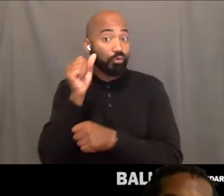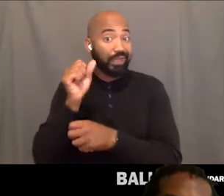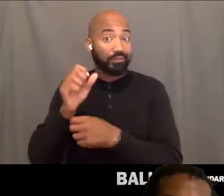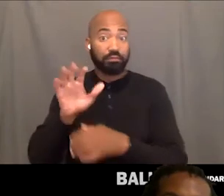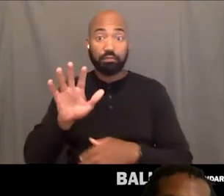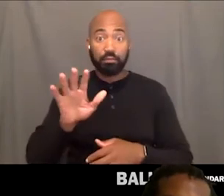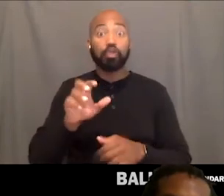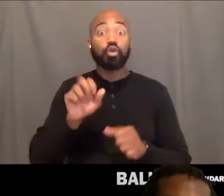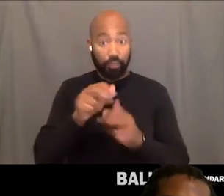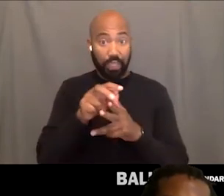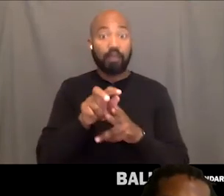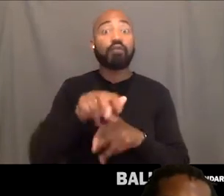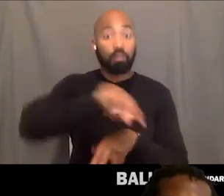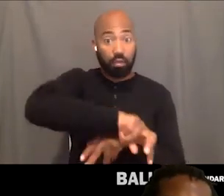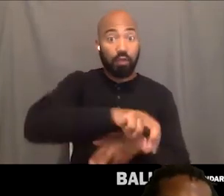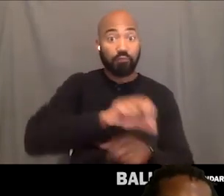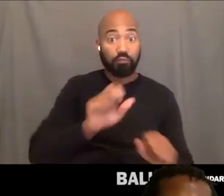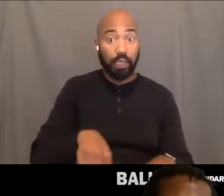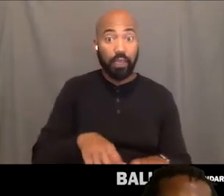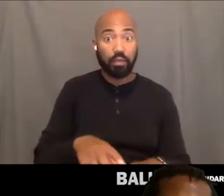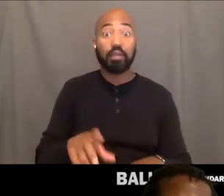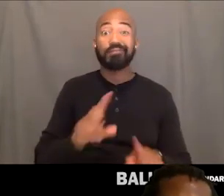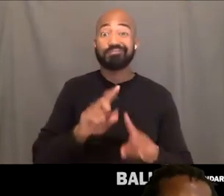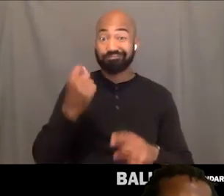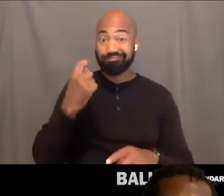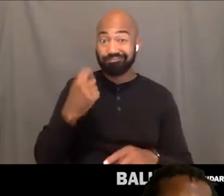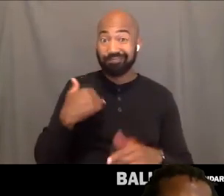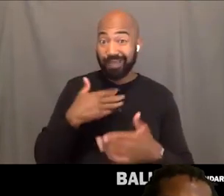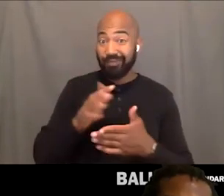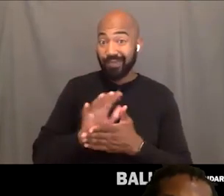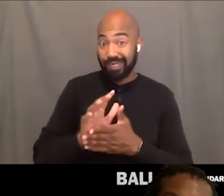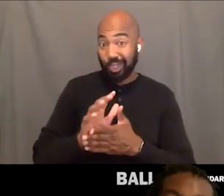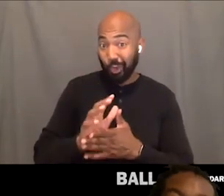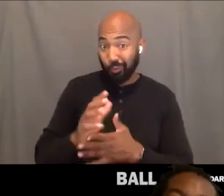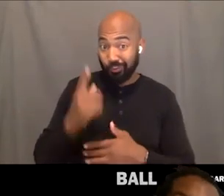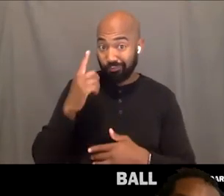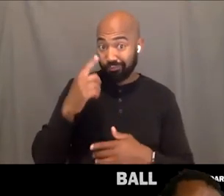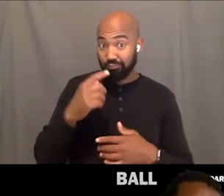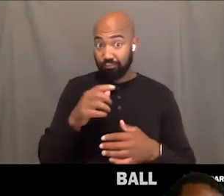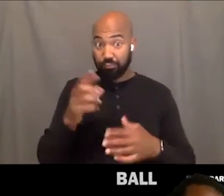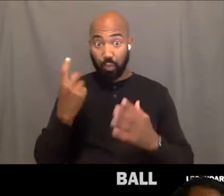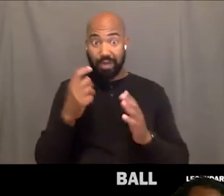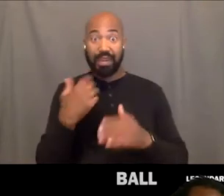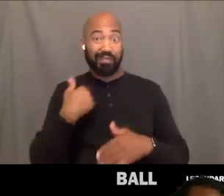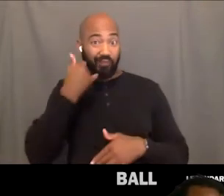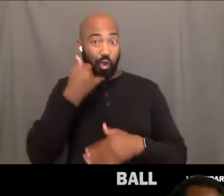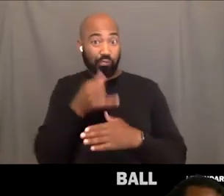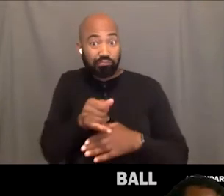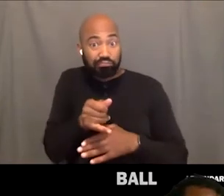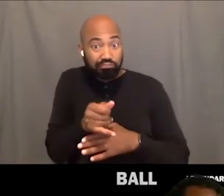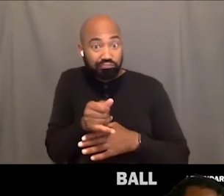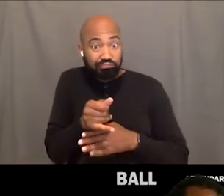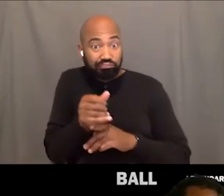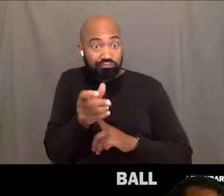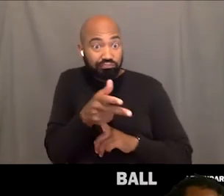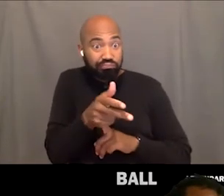but there is a video of my lying really flat in front of the car. Oh, no (Matthew giggles). So, but it was really empowering to see